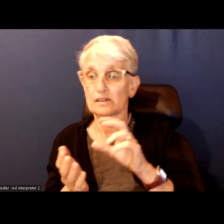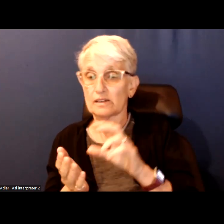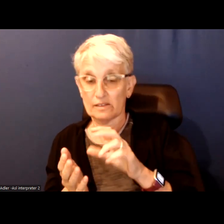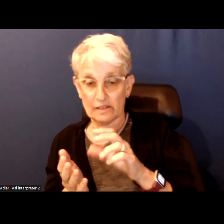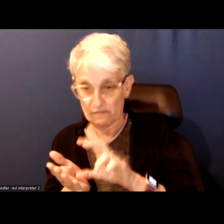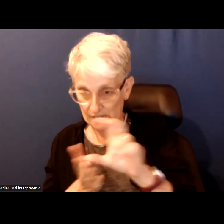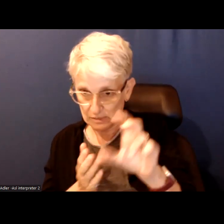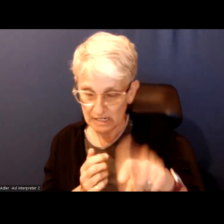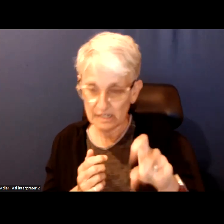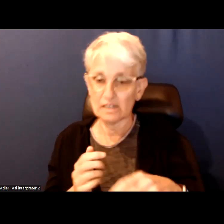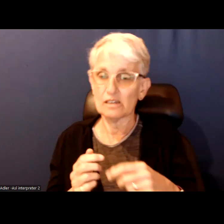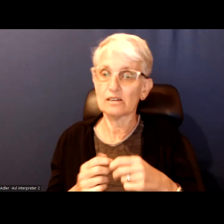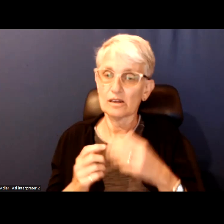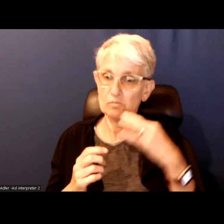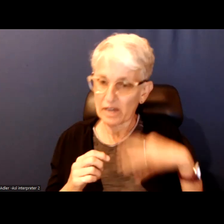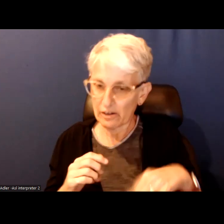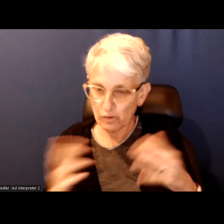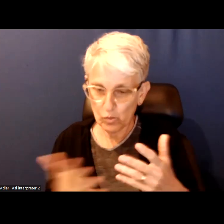I do feel like there has been some discussion about it.